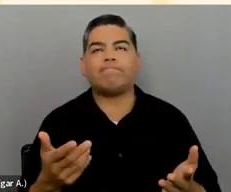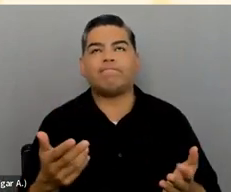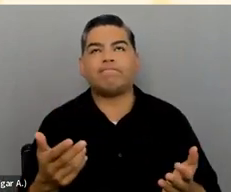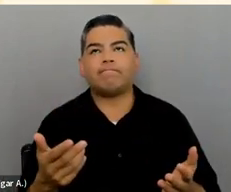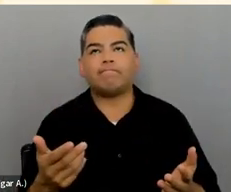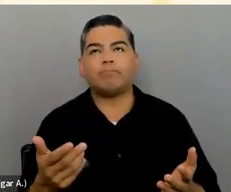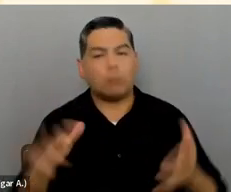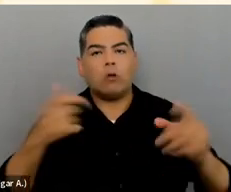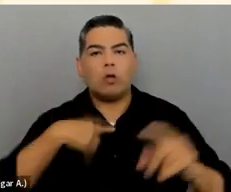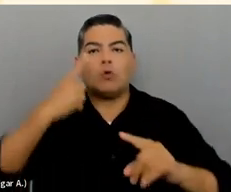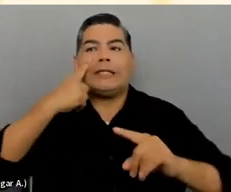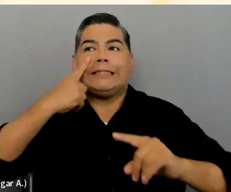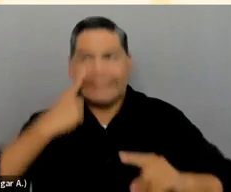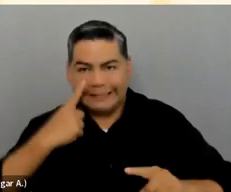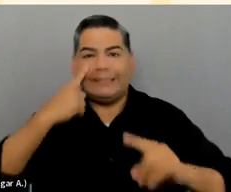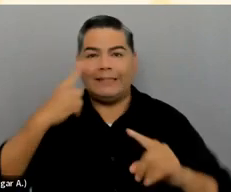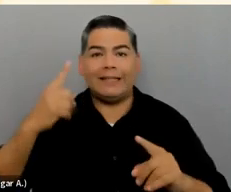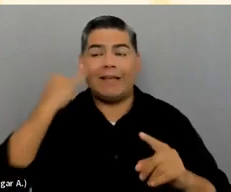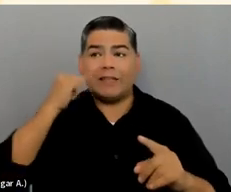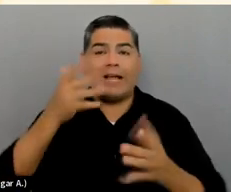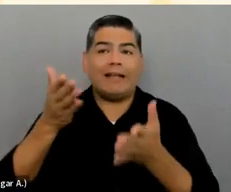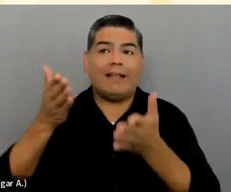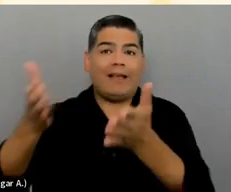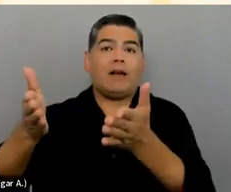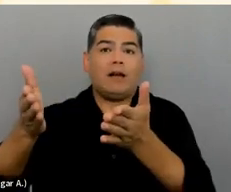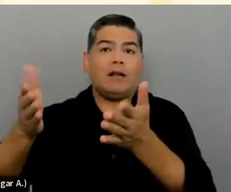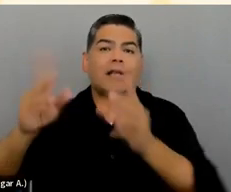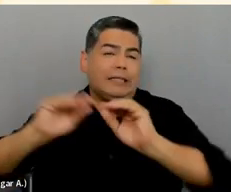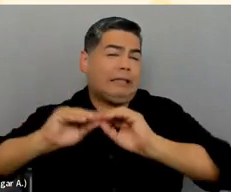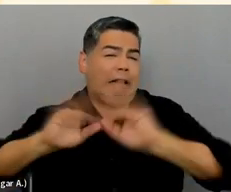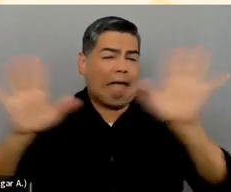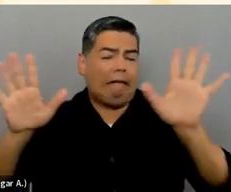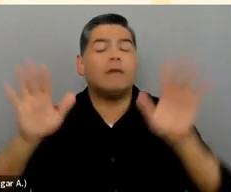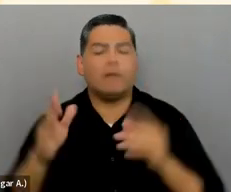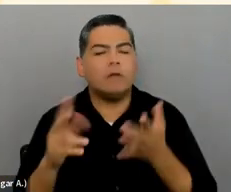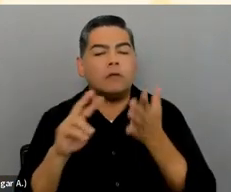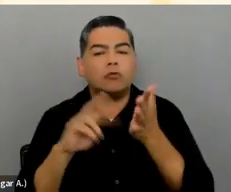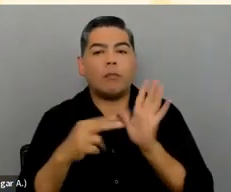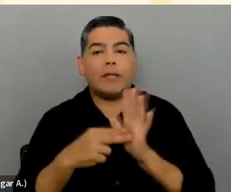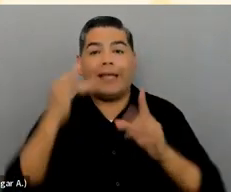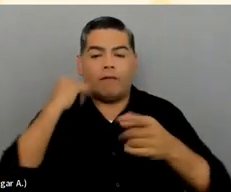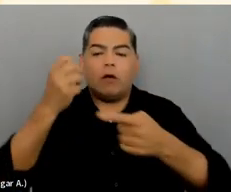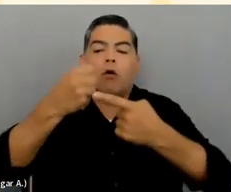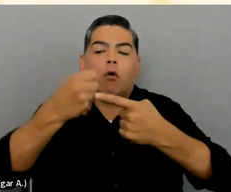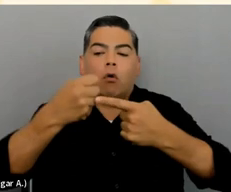that's visible when it's not exposed, make sure it's clear.